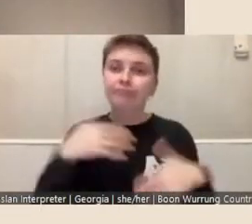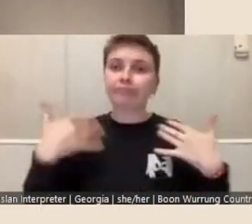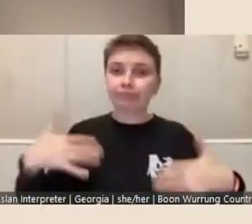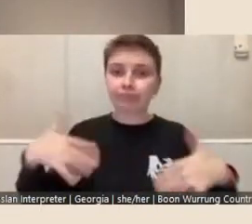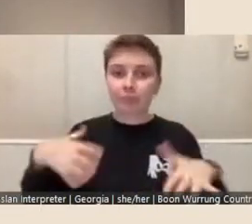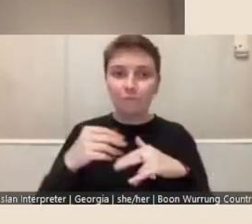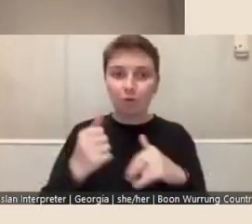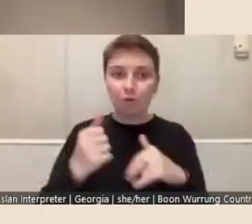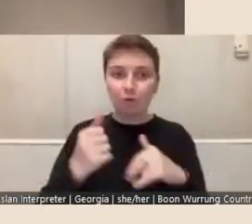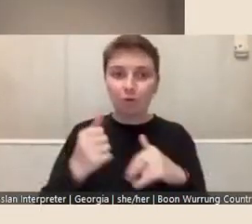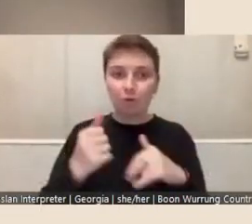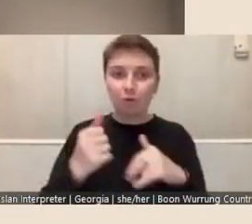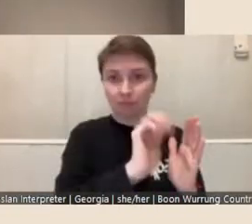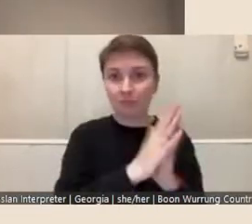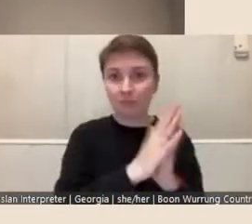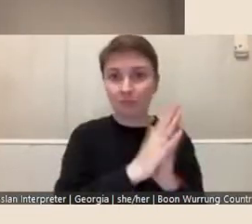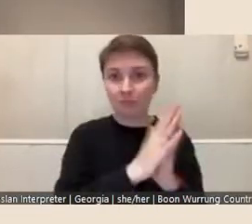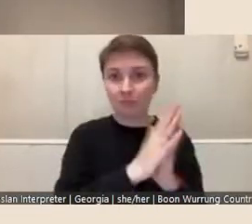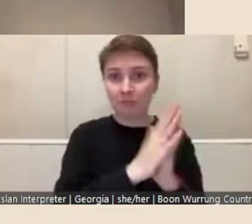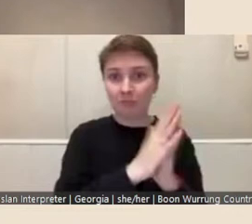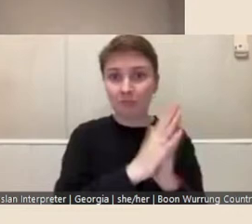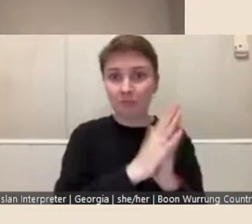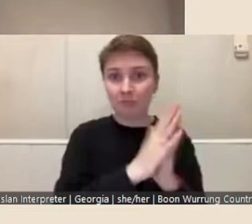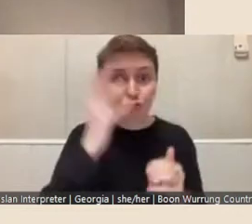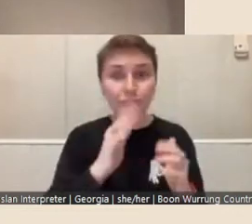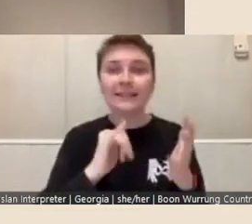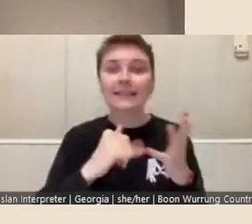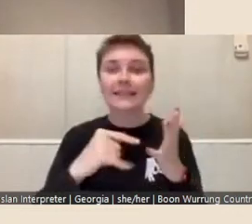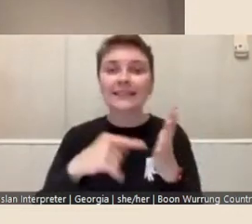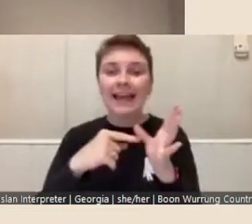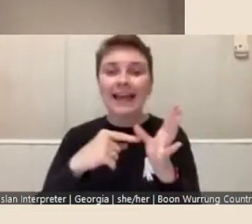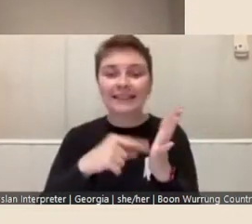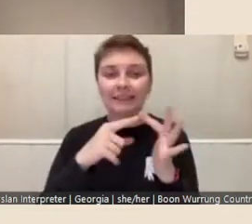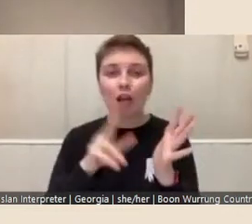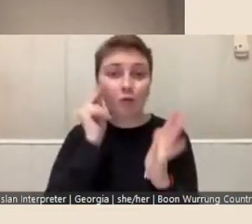the librarians in the State Library Victoria. So to our, our fellowship, the Georges Mora Fellowship is